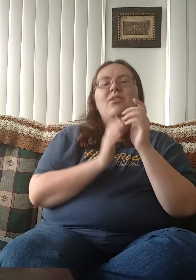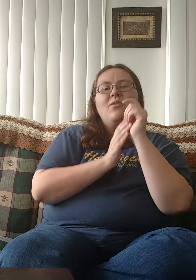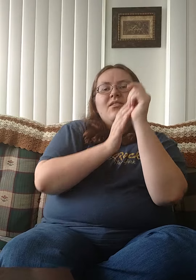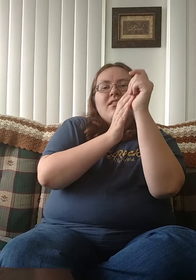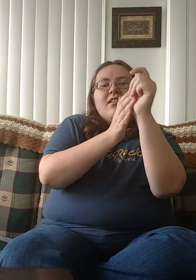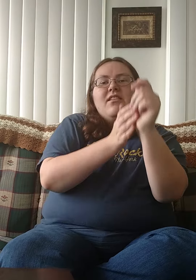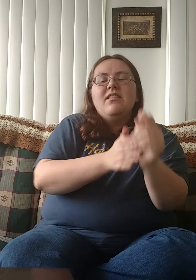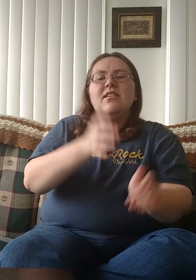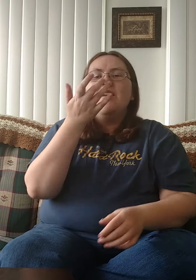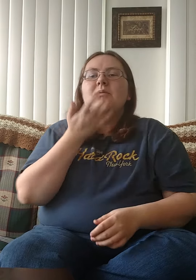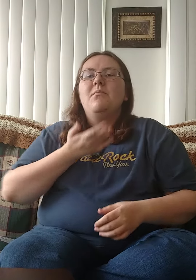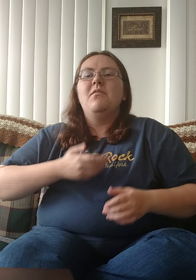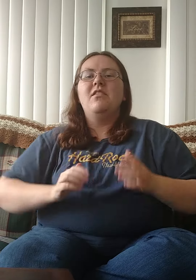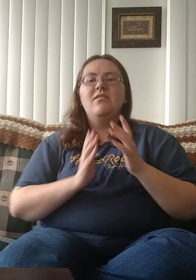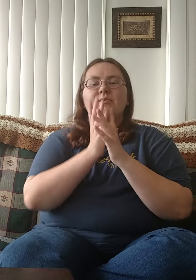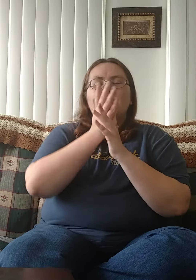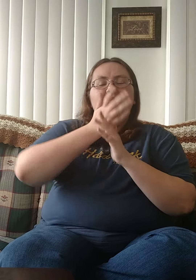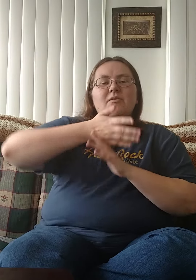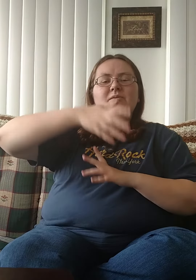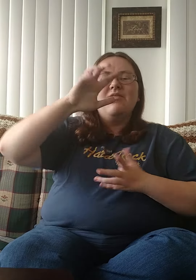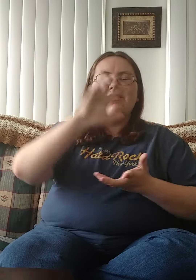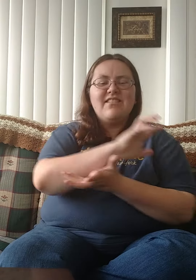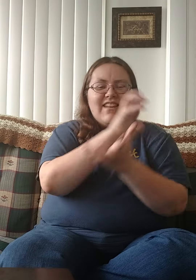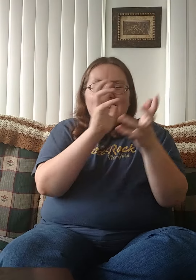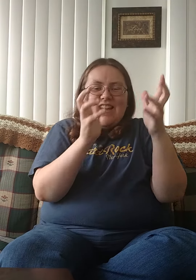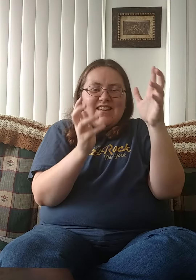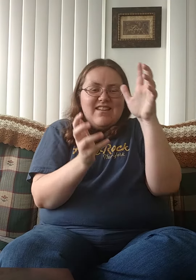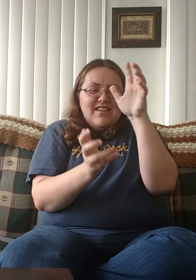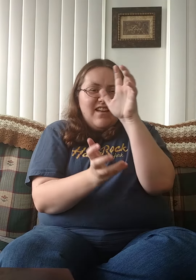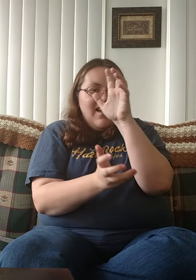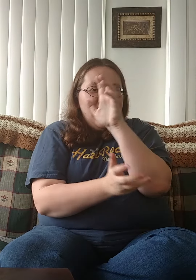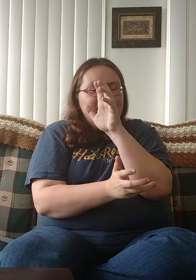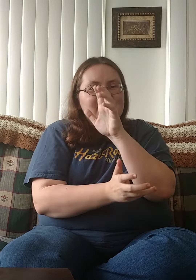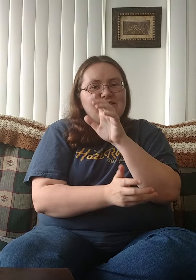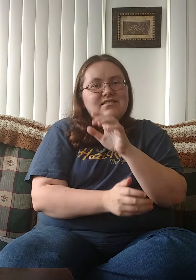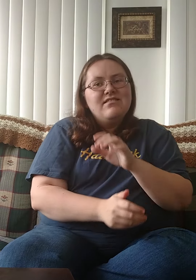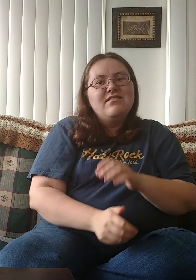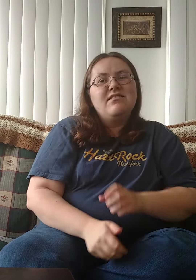You lead me through the chaos